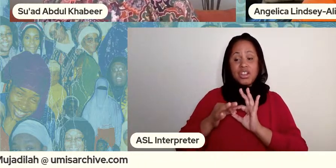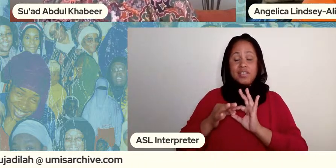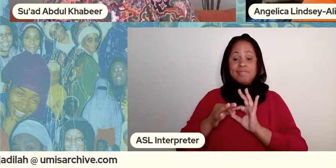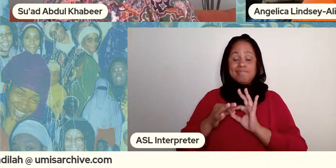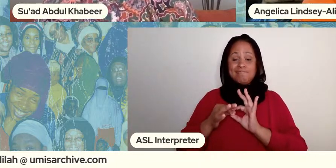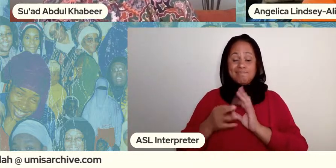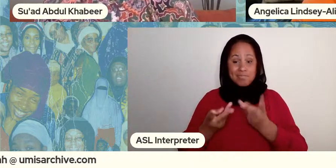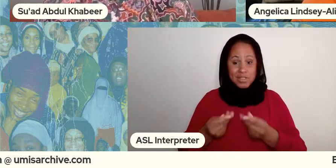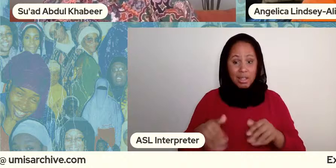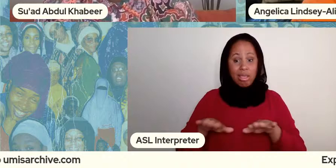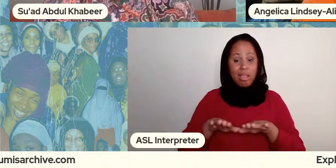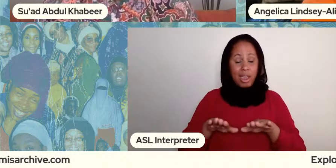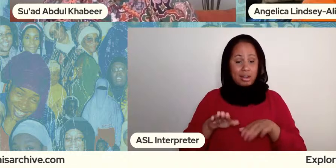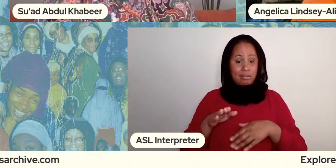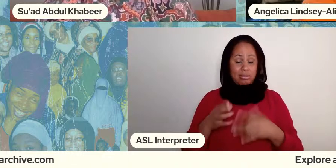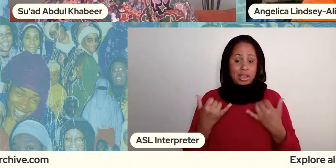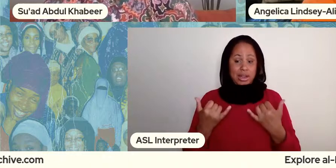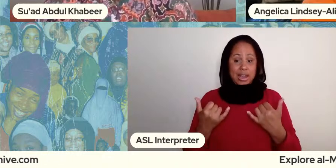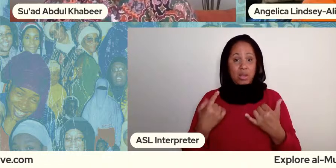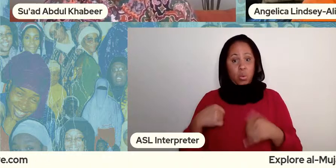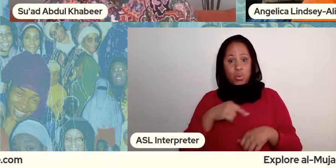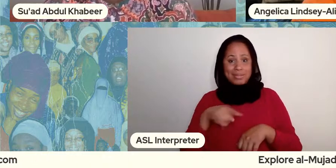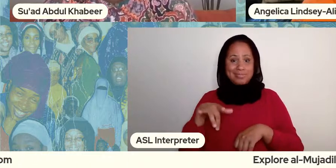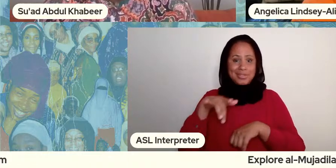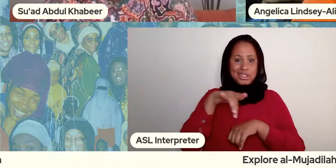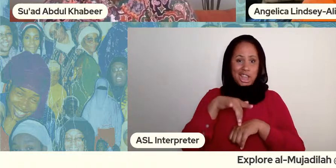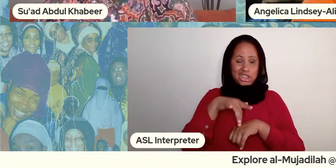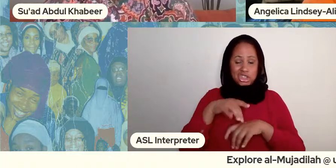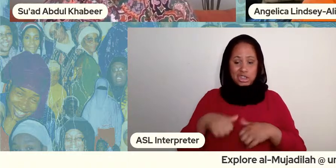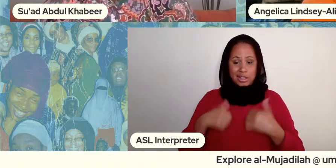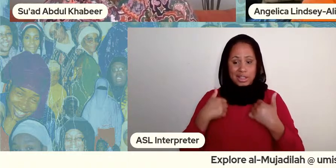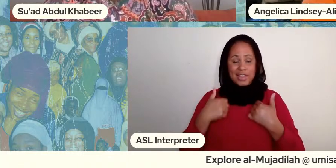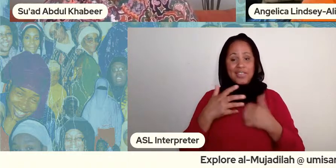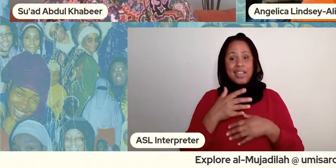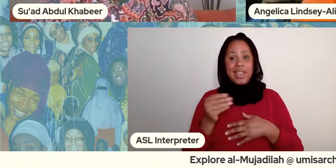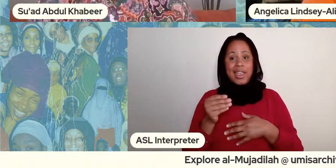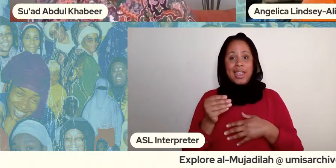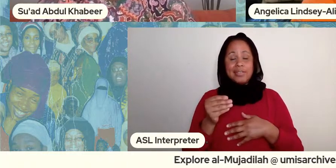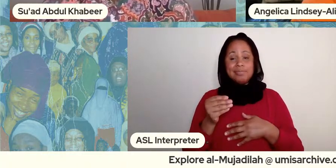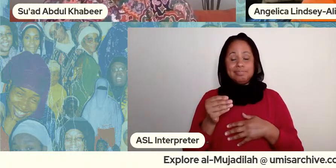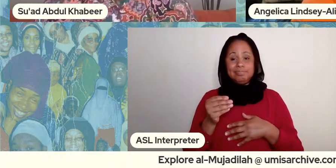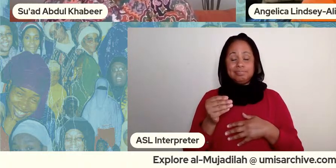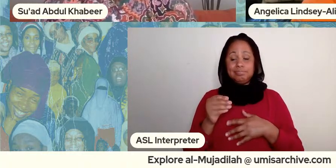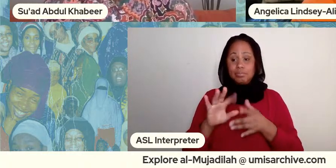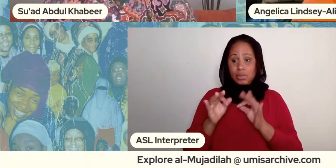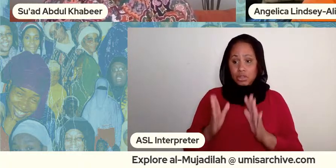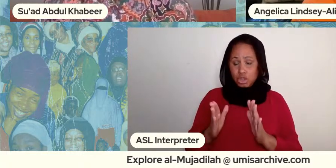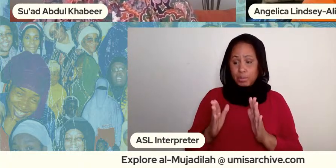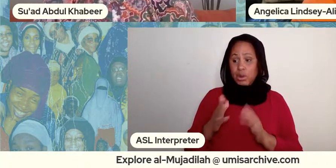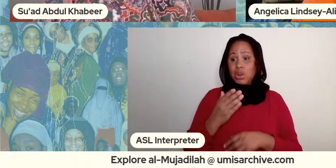that the land upon which i am gathered and most angelica's and balbina interpreter gathered today